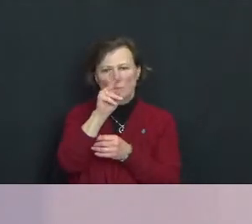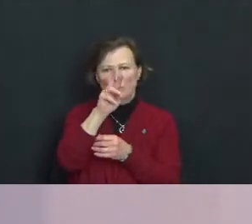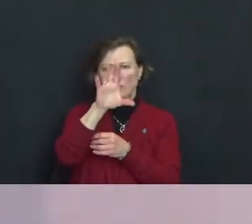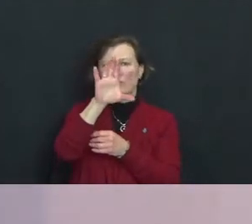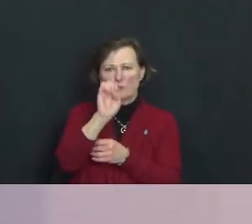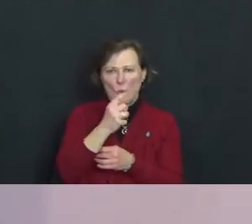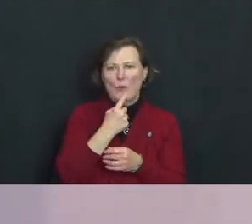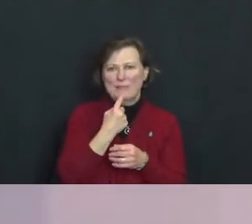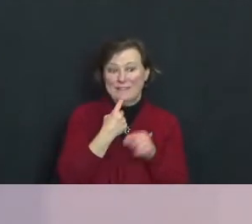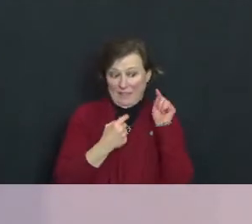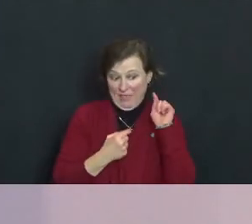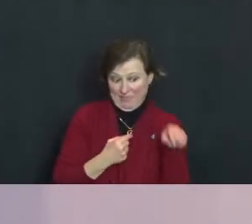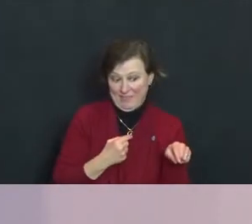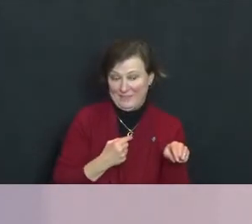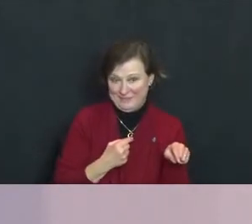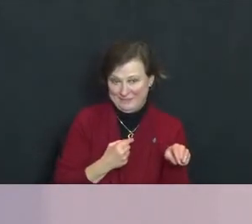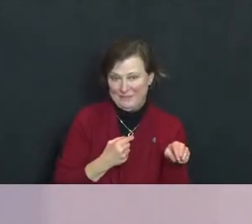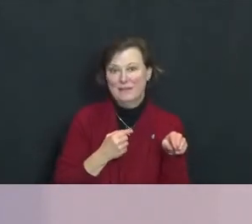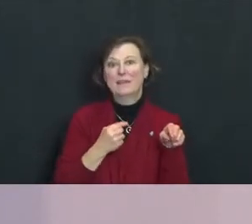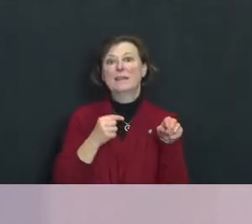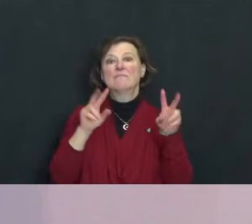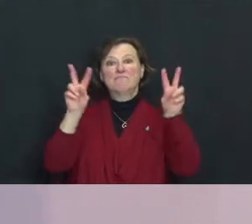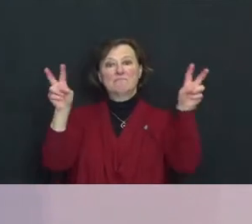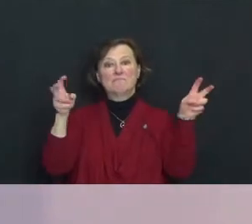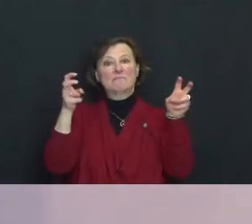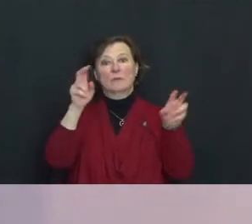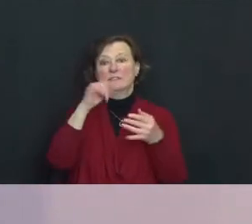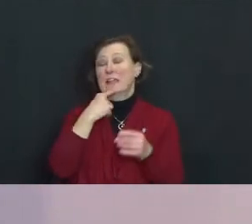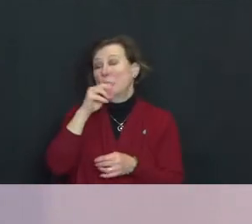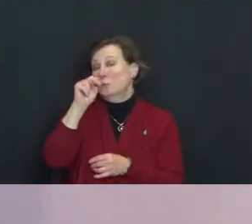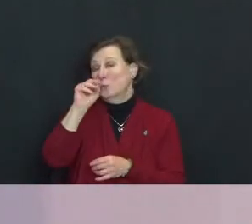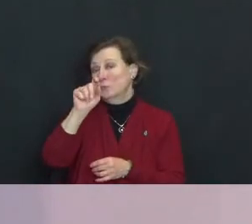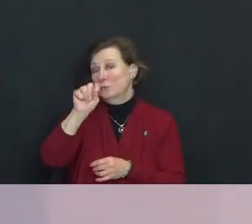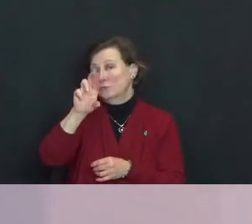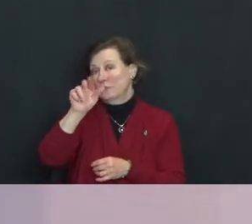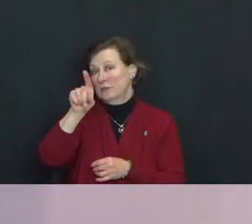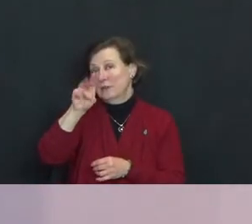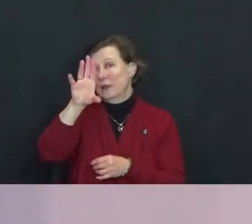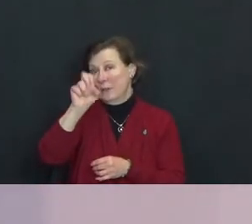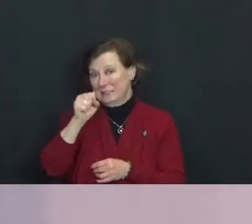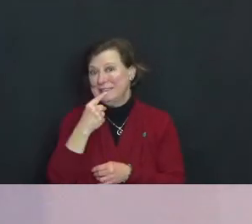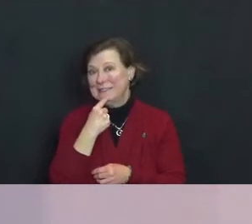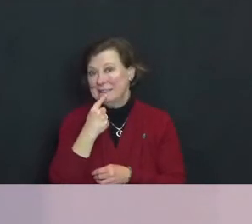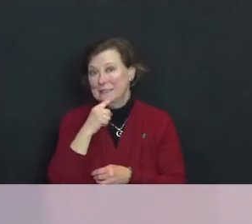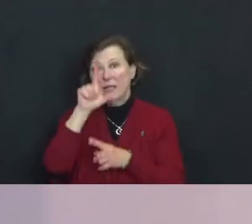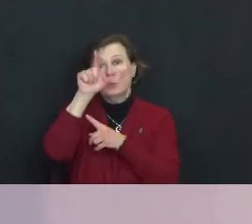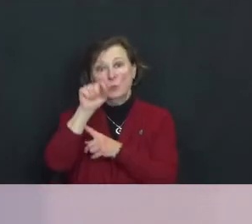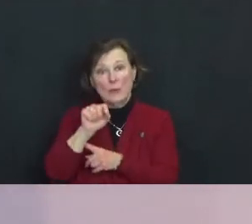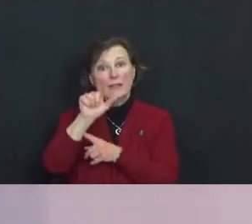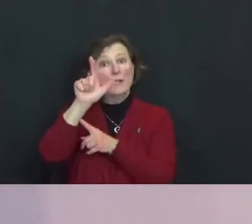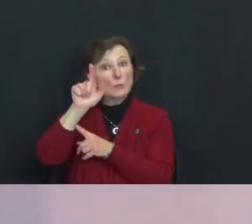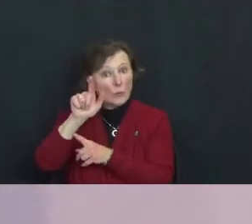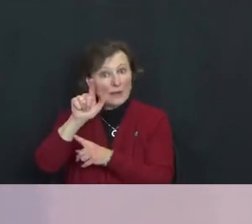but here's what one source says that Nostradamus says that 2021 is going to be like.